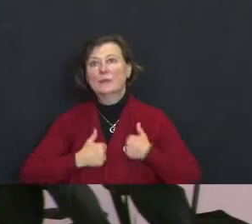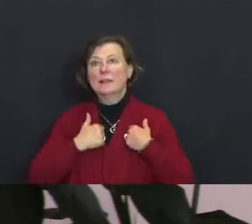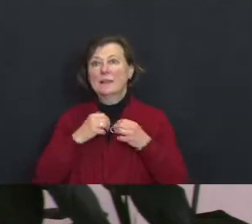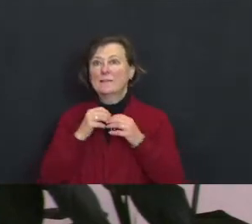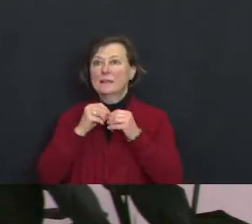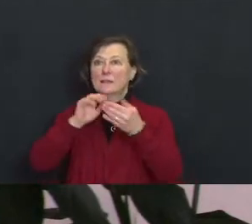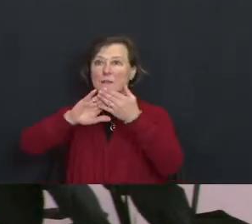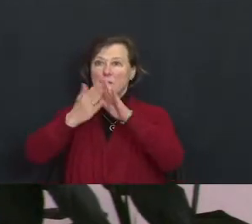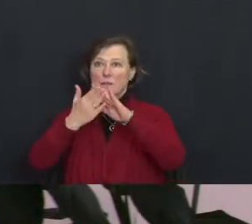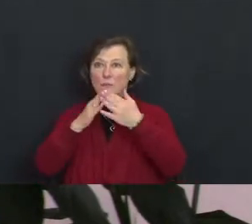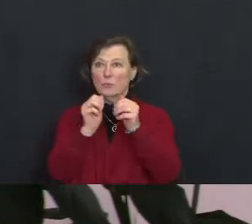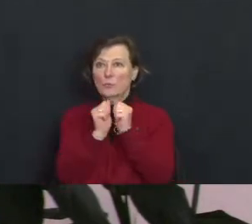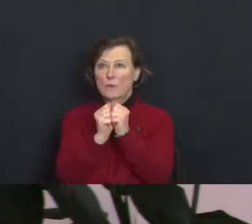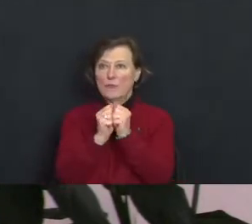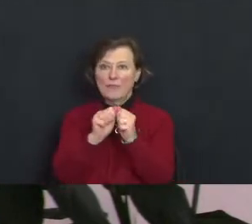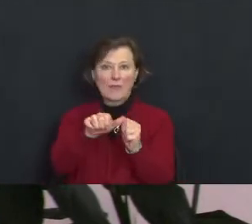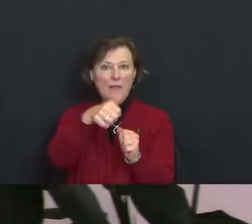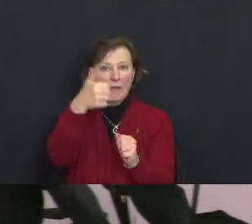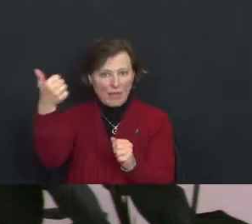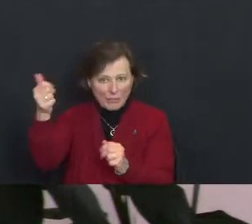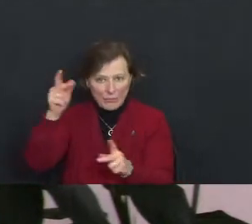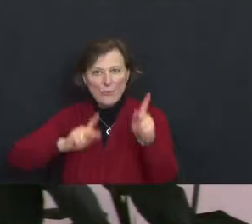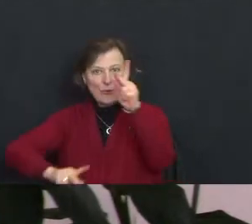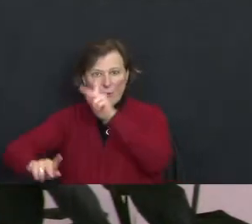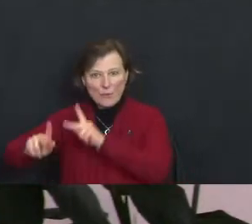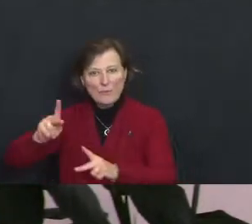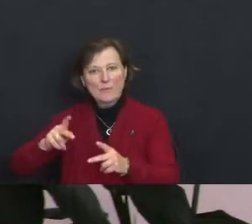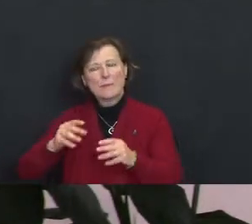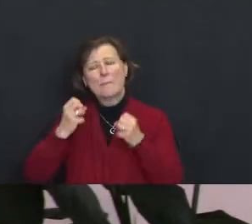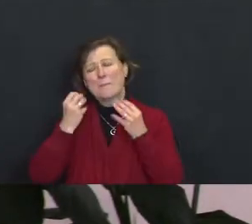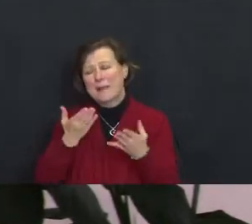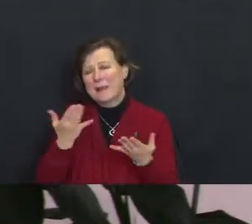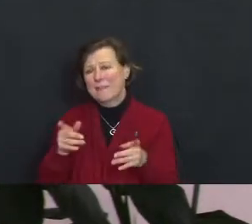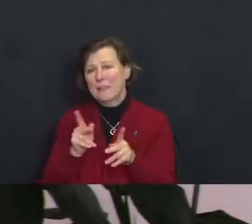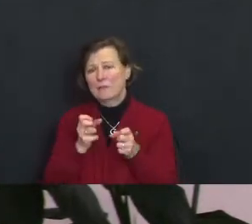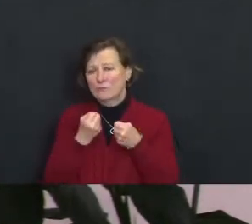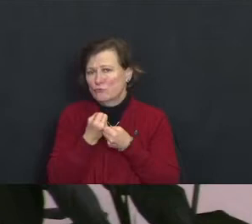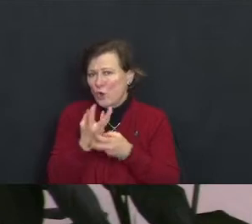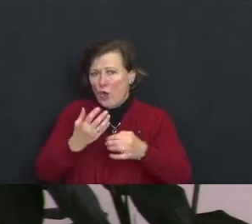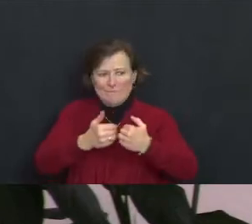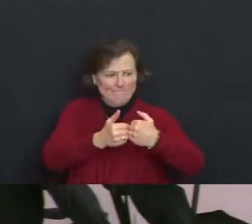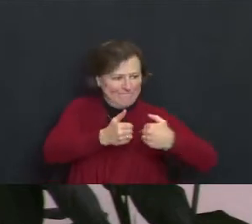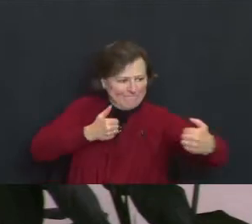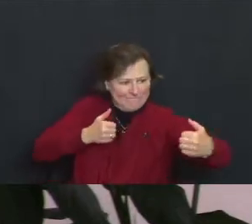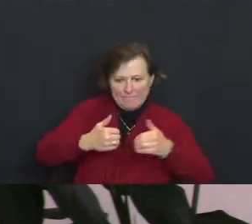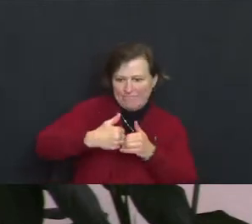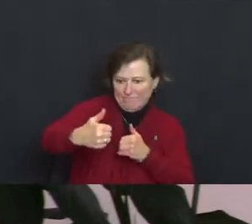There are so many factors pushing us apart today and yet health care professionals are